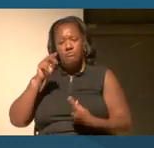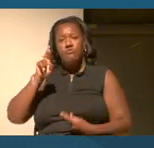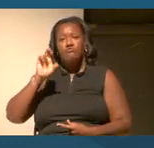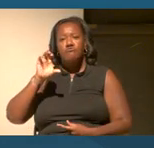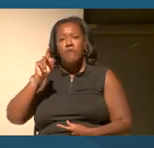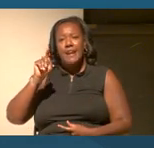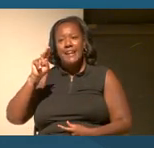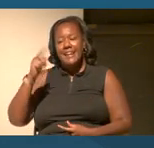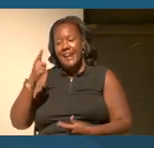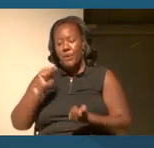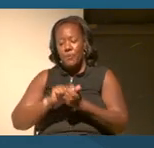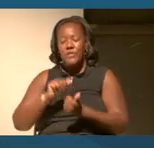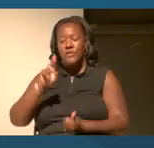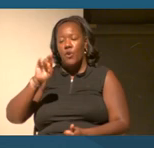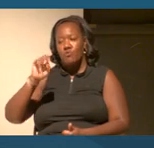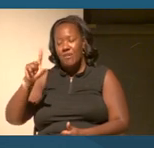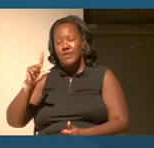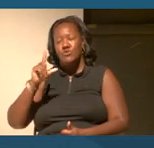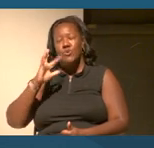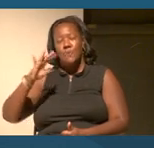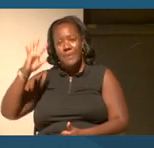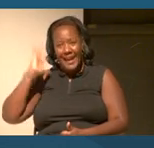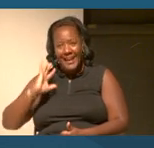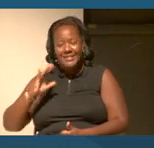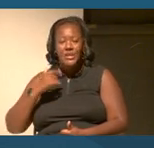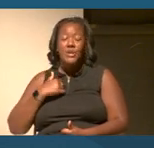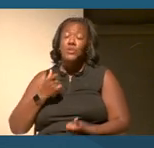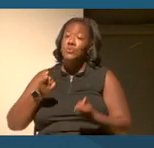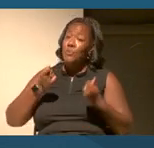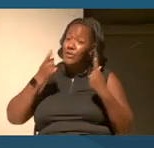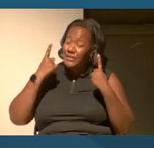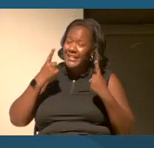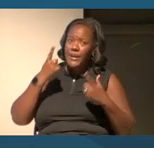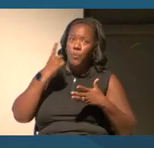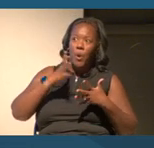what was and create what can be.